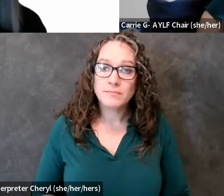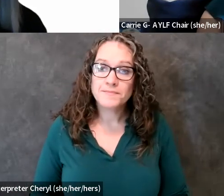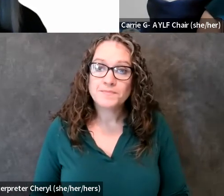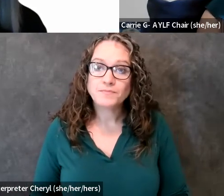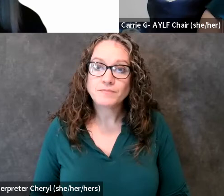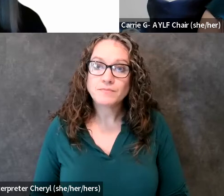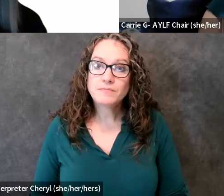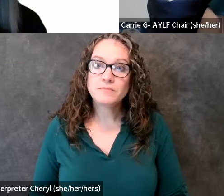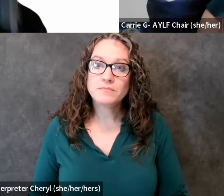not